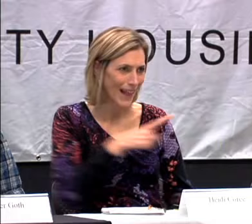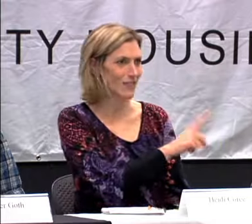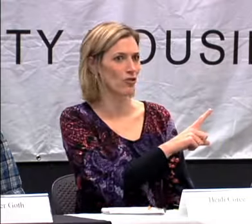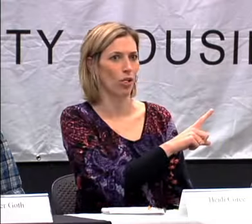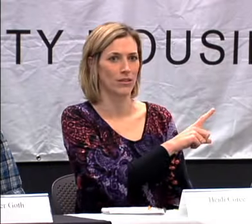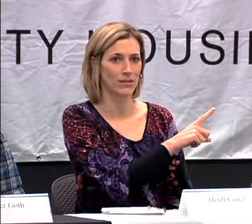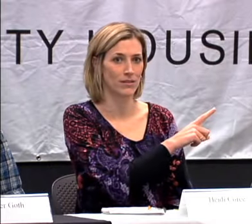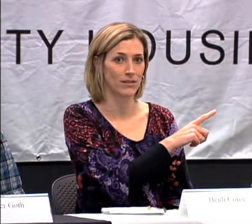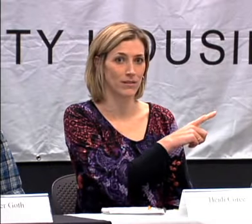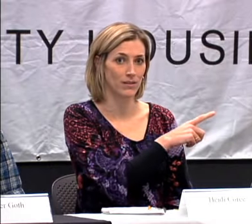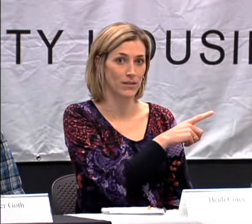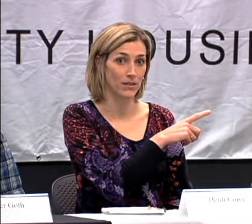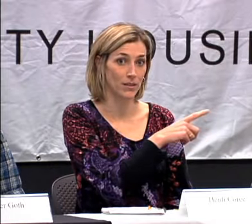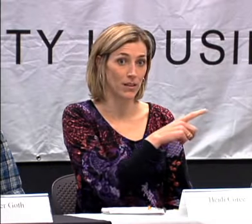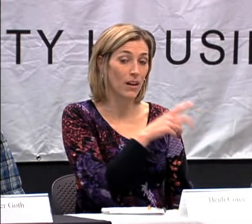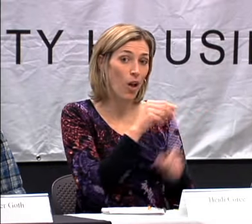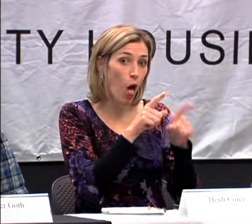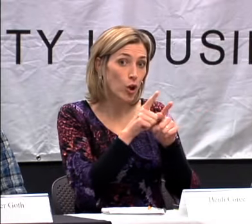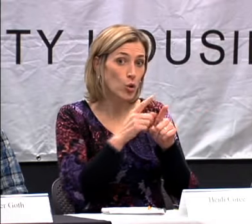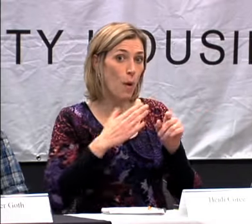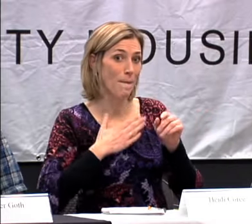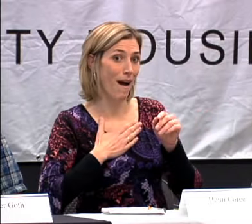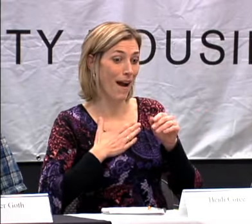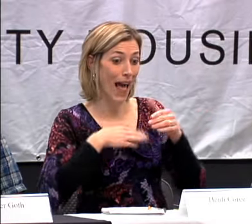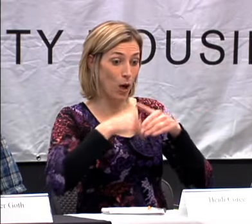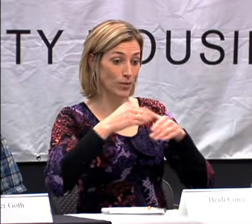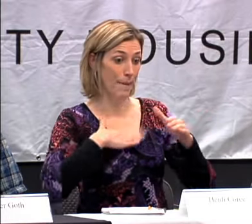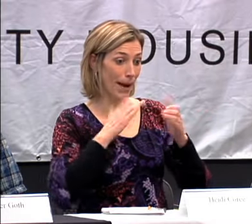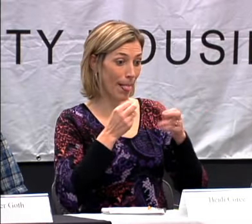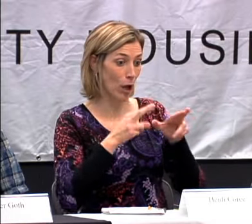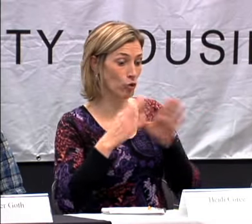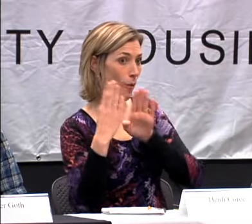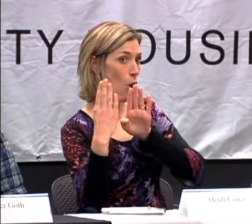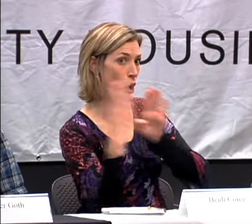CHOOSE NOT TO SIGN, THAT WOULD BE AN INSULT. AND ALSO OUTSIDE MY